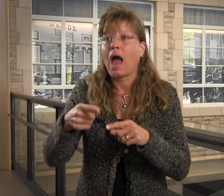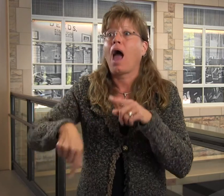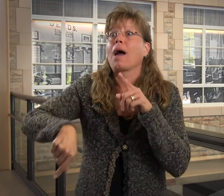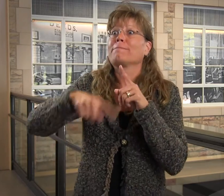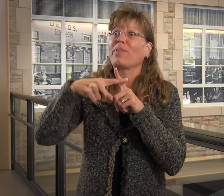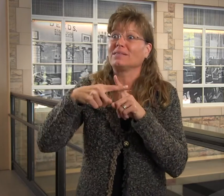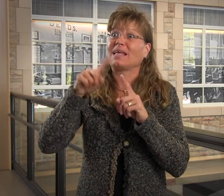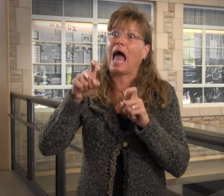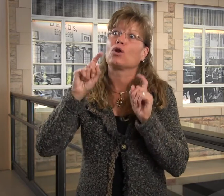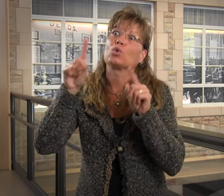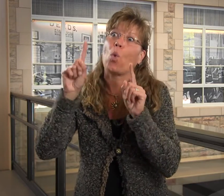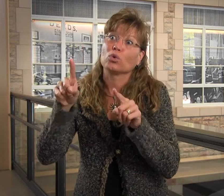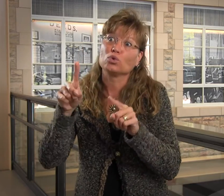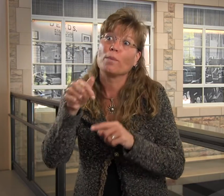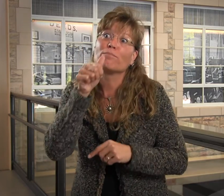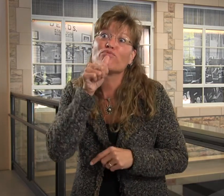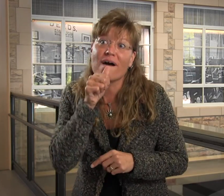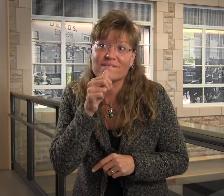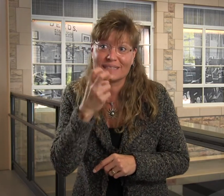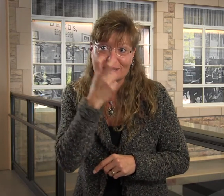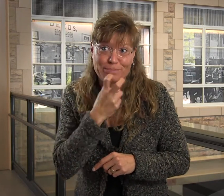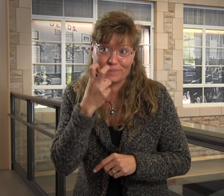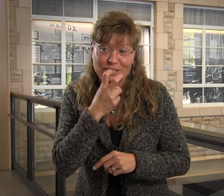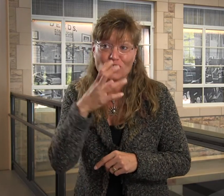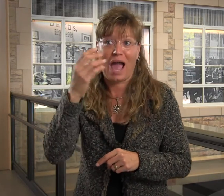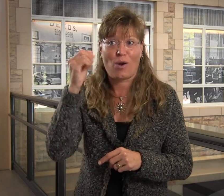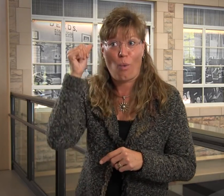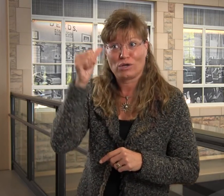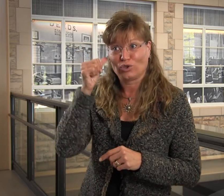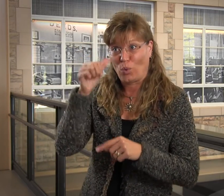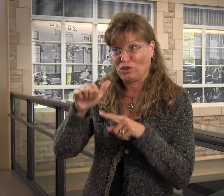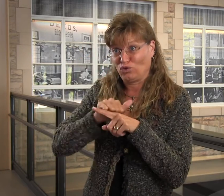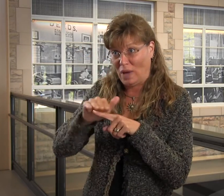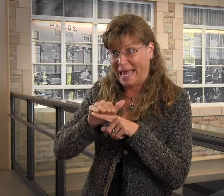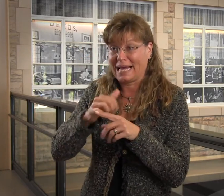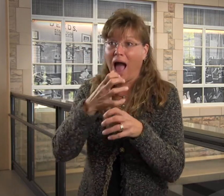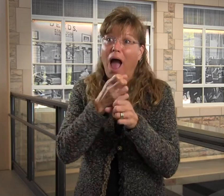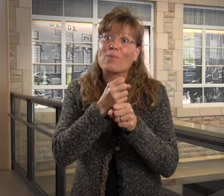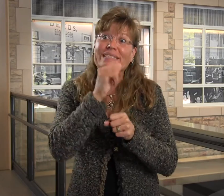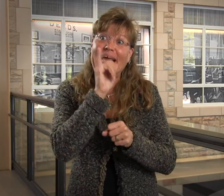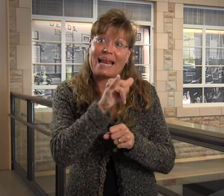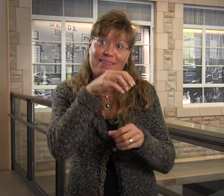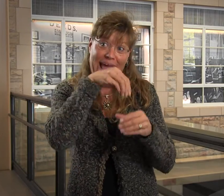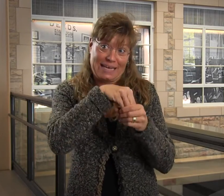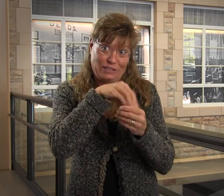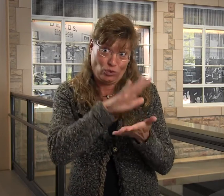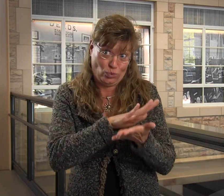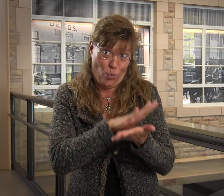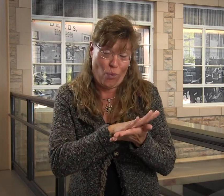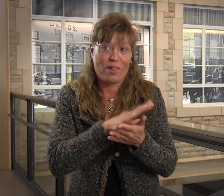That would be an all day affair. I went to private speech lessons, as well as, auditory training. I had that in school,